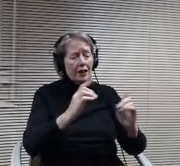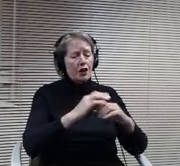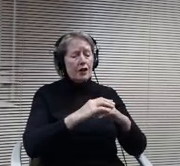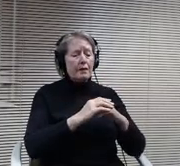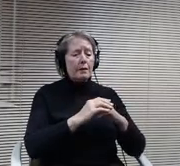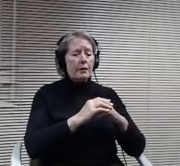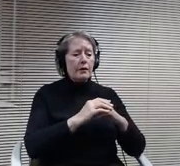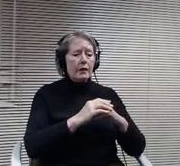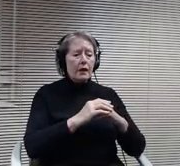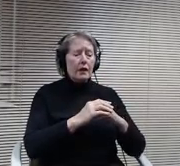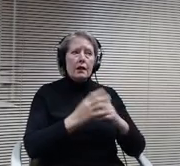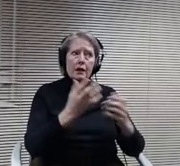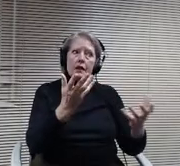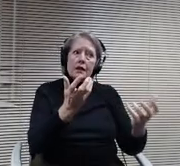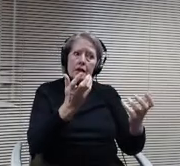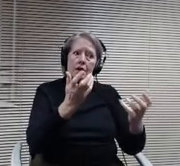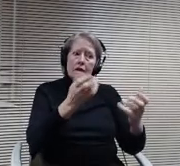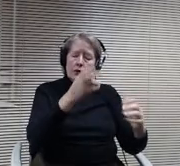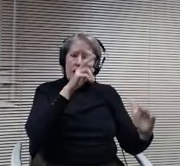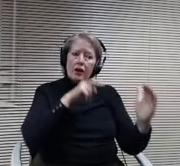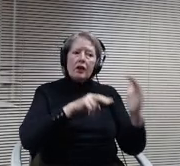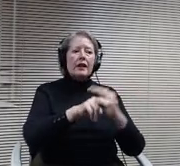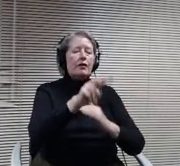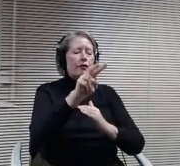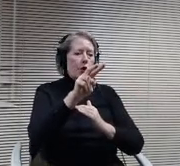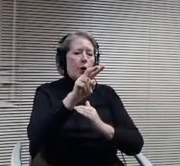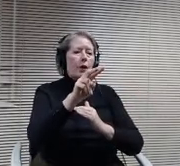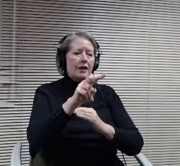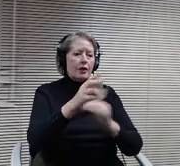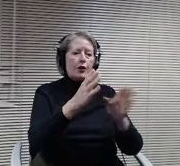looking forward to to this plan and rolling it out and again,